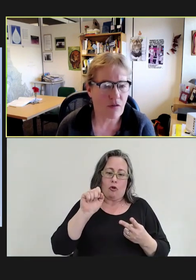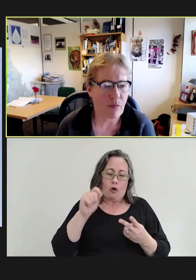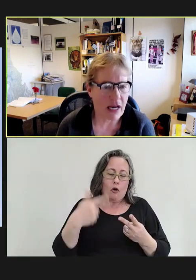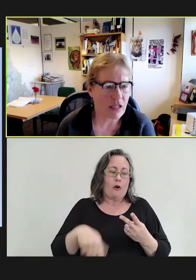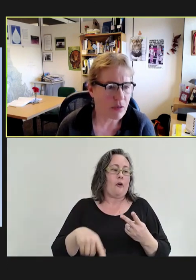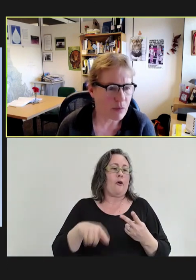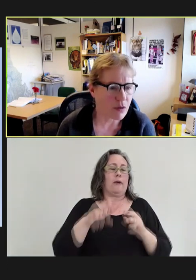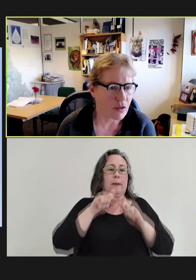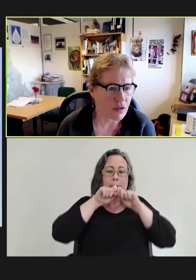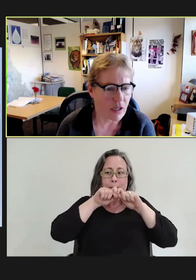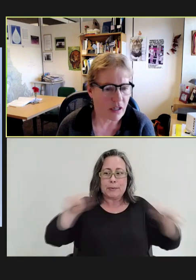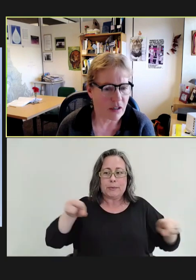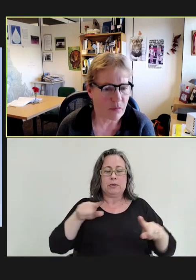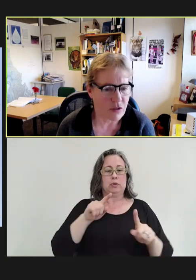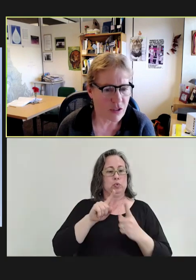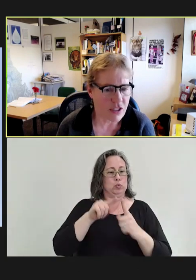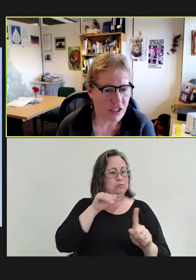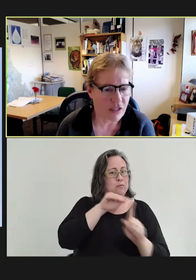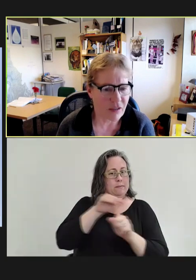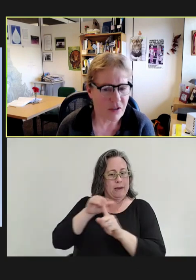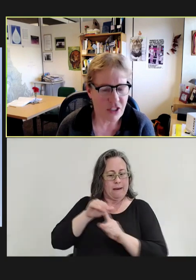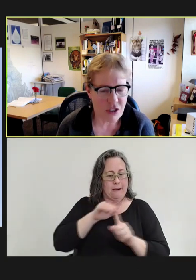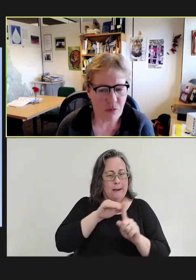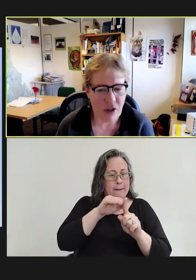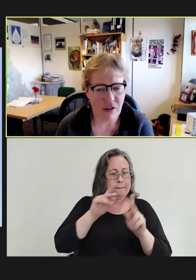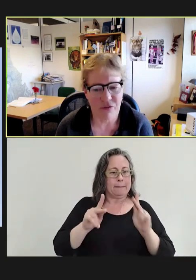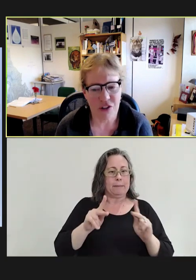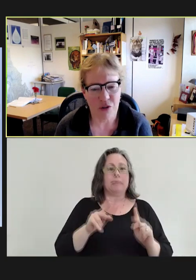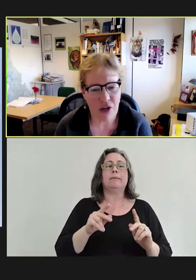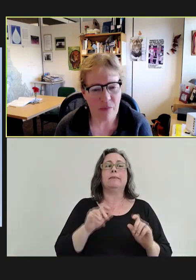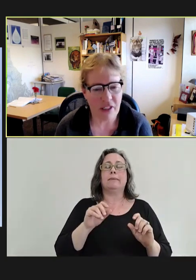reminding people. As you can see, immunization featured prominently